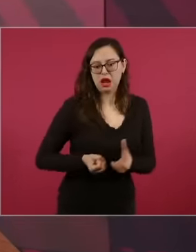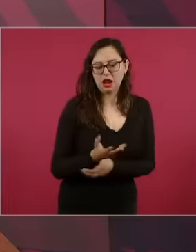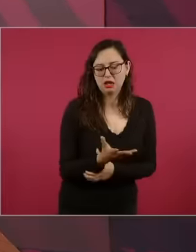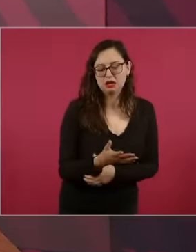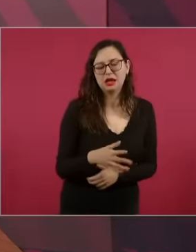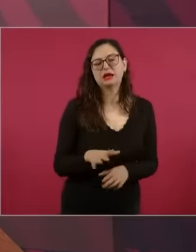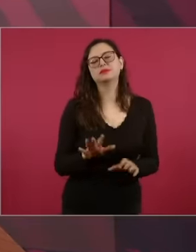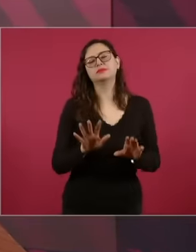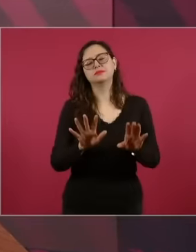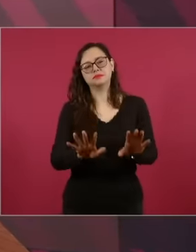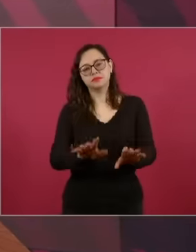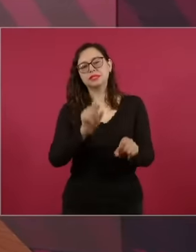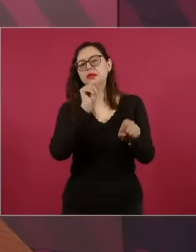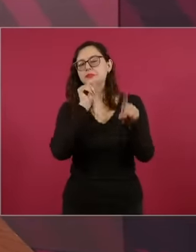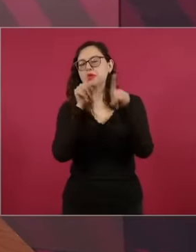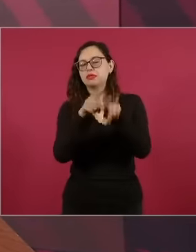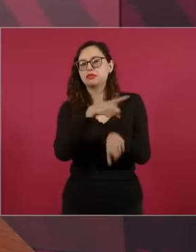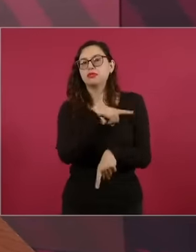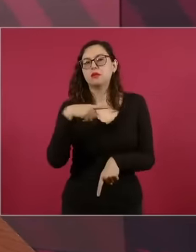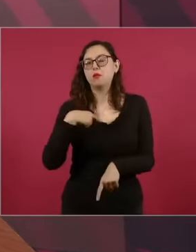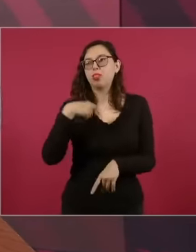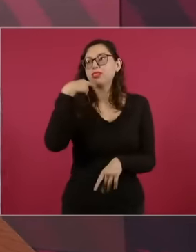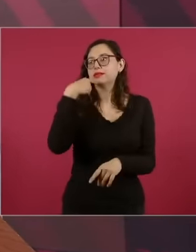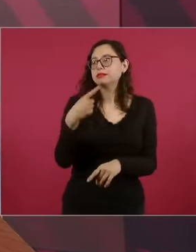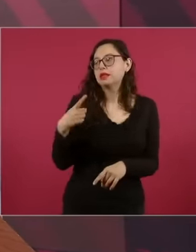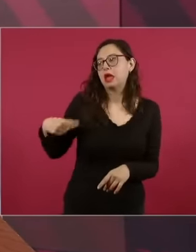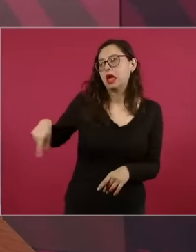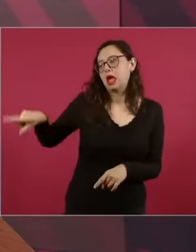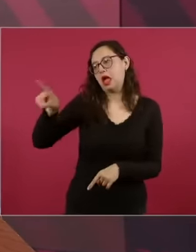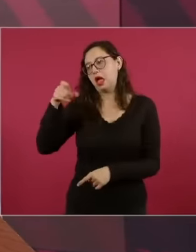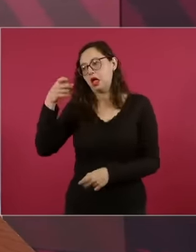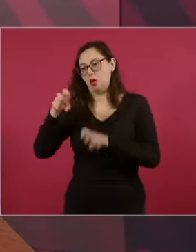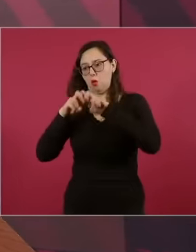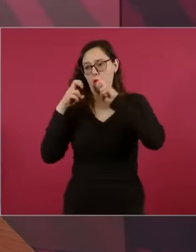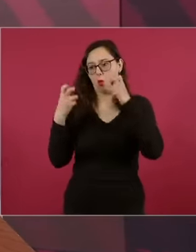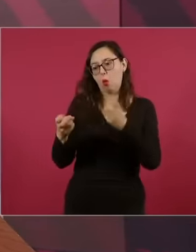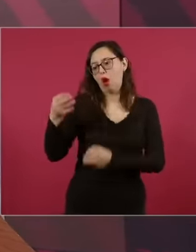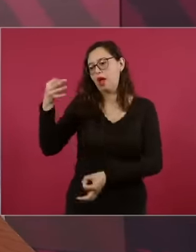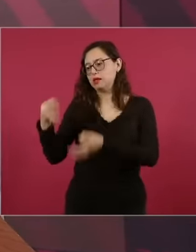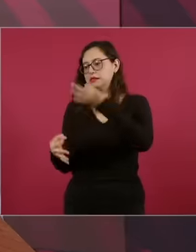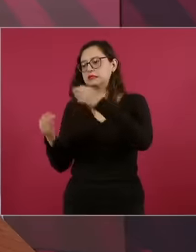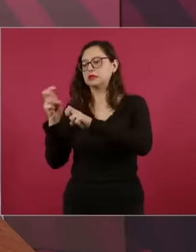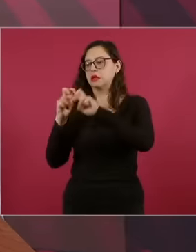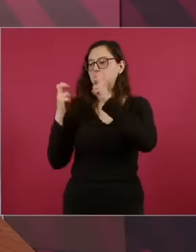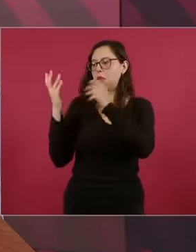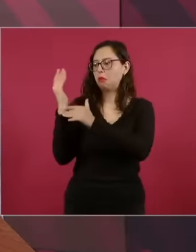they are not all, the majority of those who come here, not the majority, all of them are